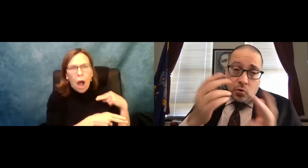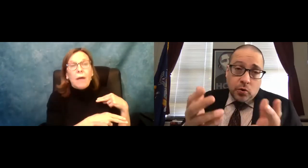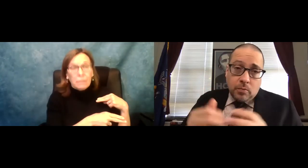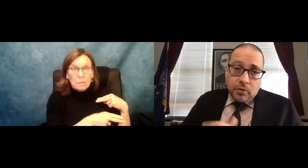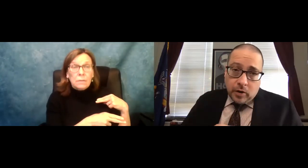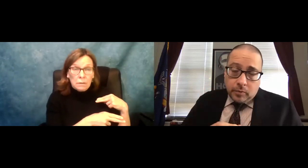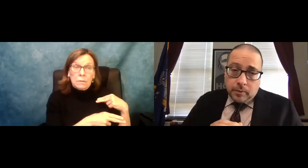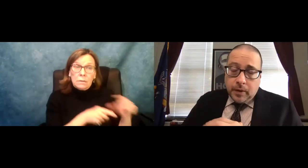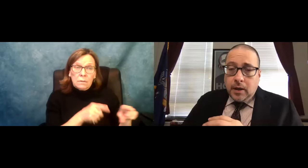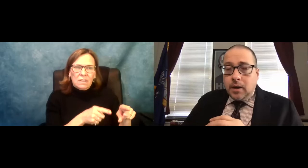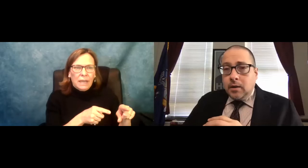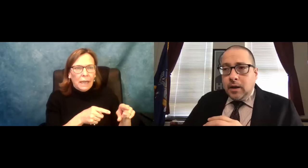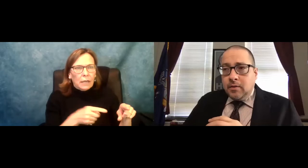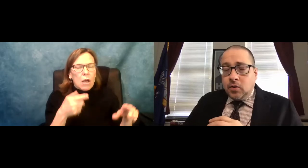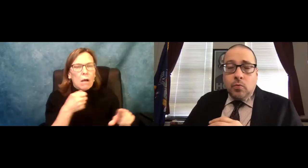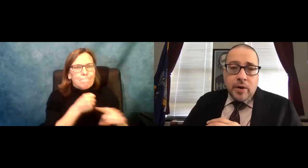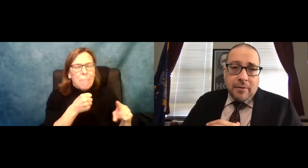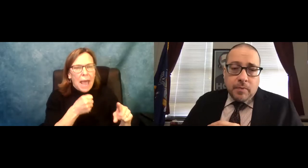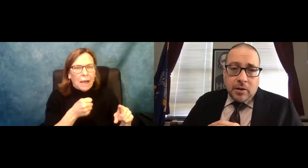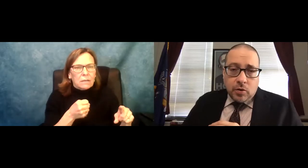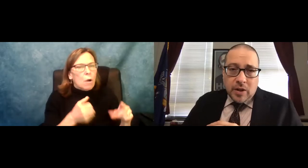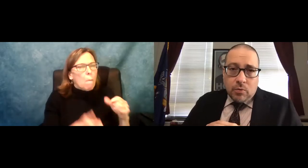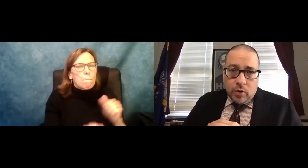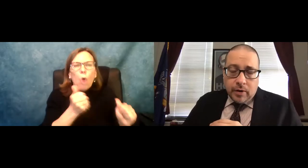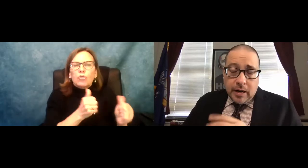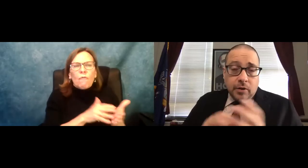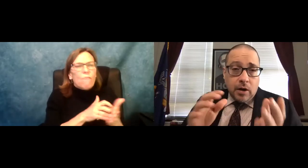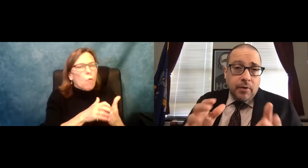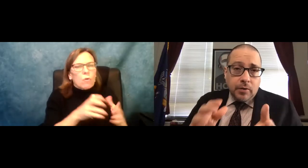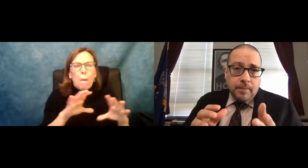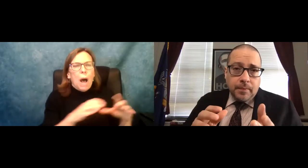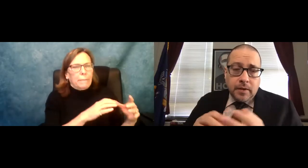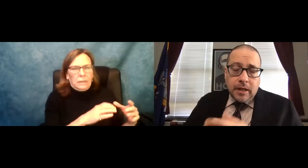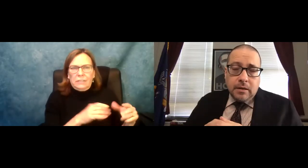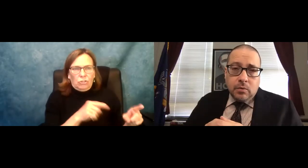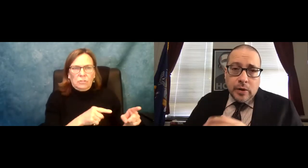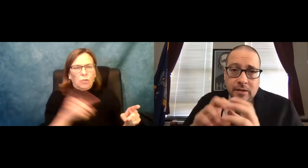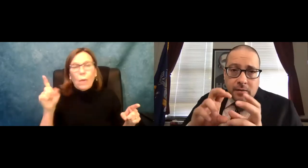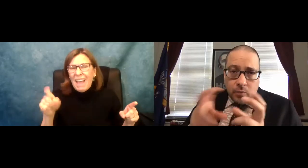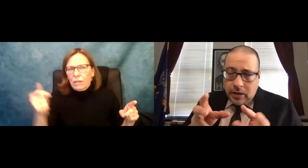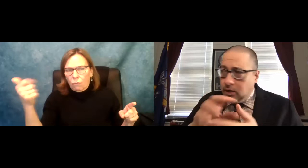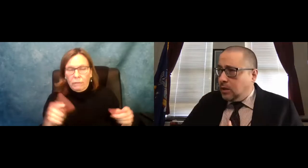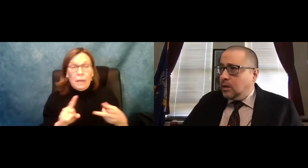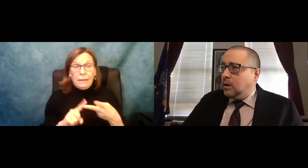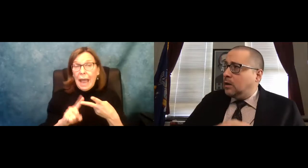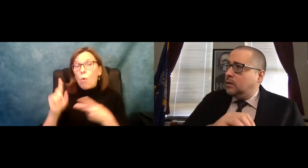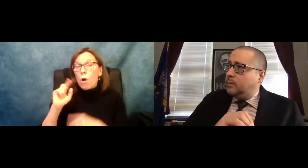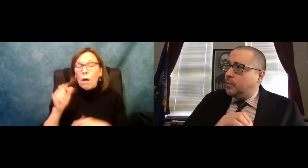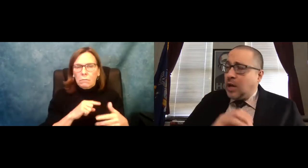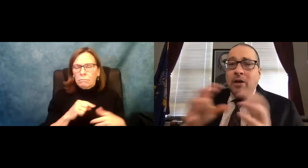supposedly. But what it meant for years is that services were cut and were cut usually to the most vulnerable. And